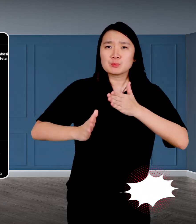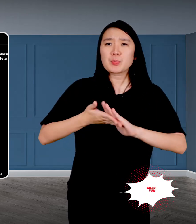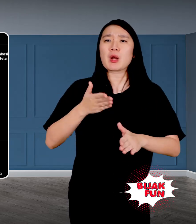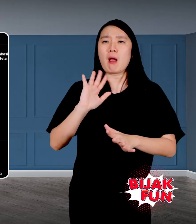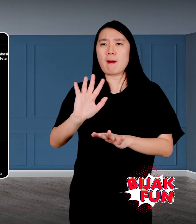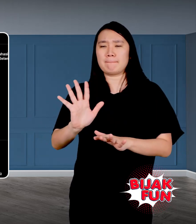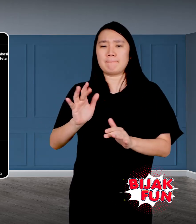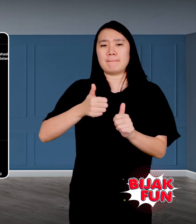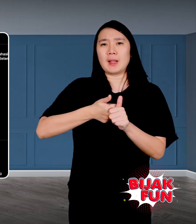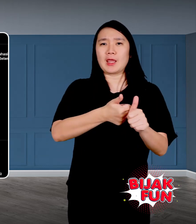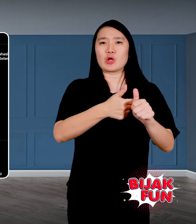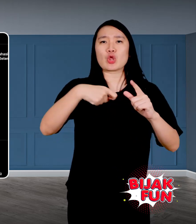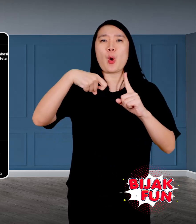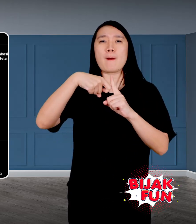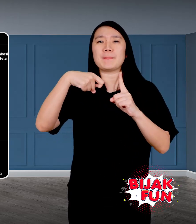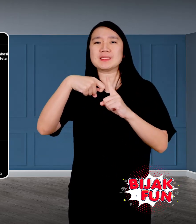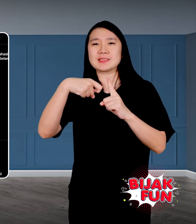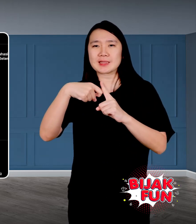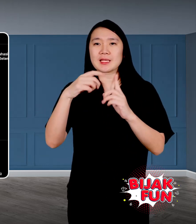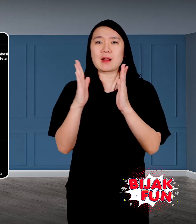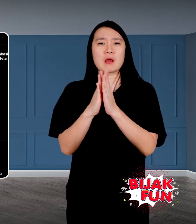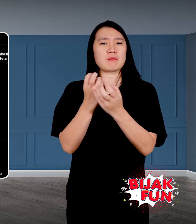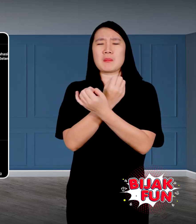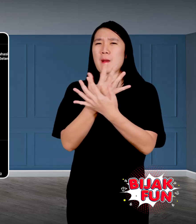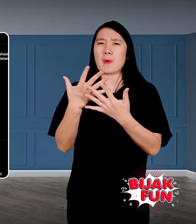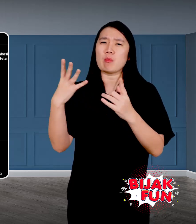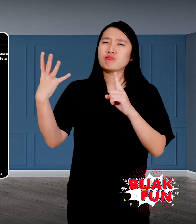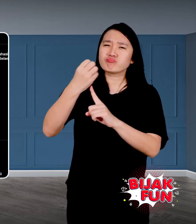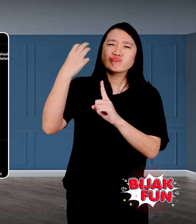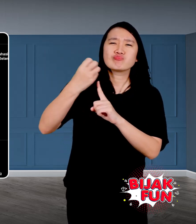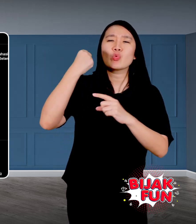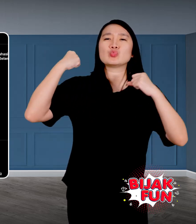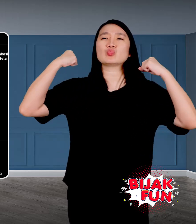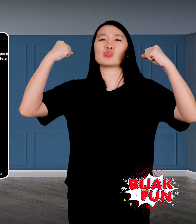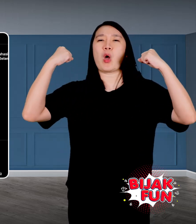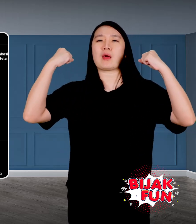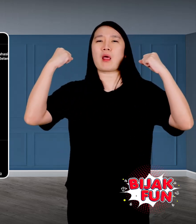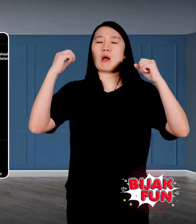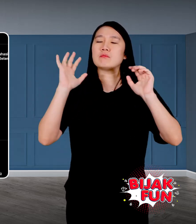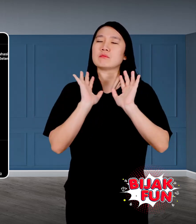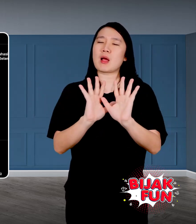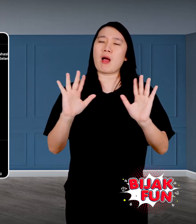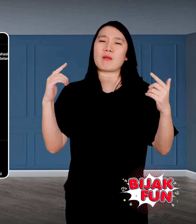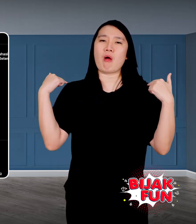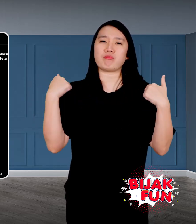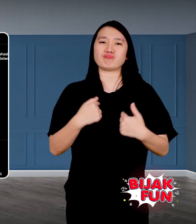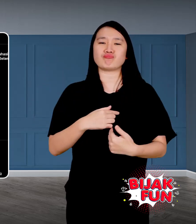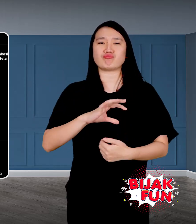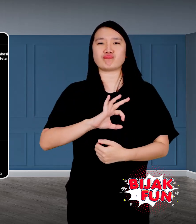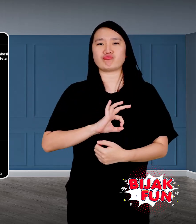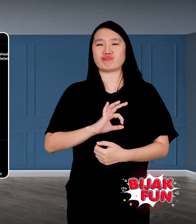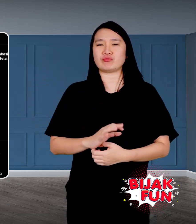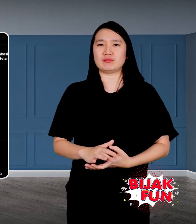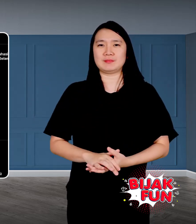I have participated in competitions and several championships where you get lots of medals.